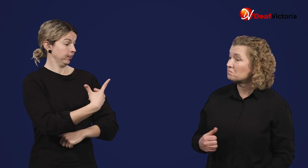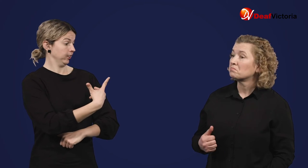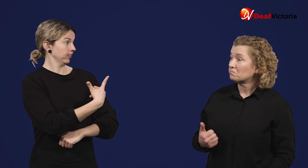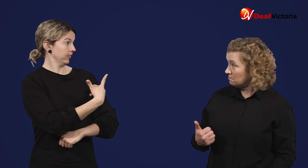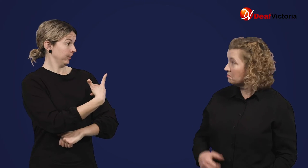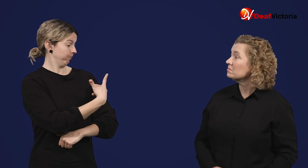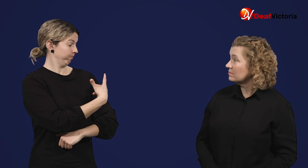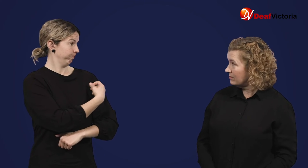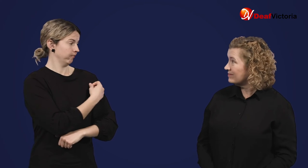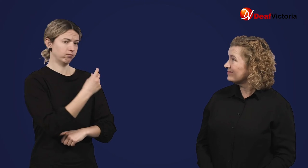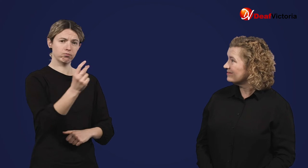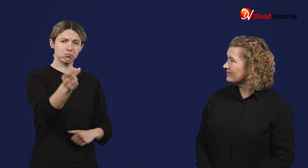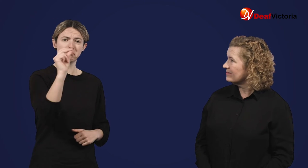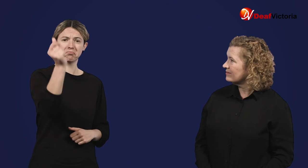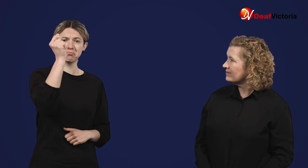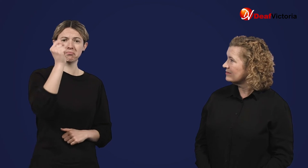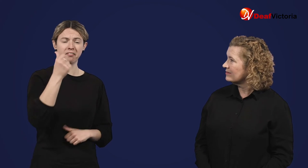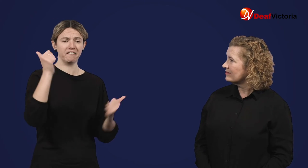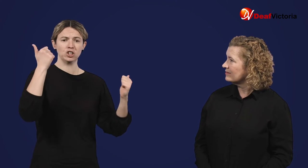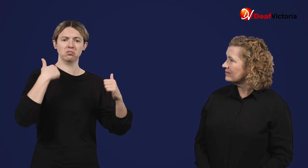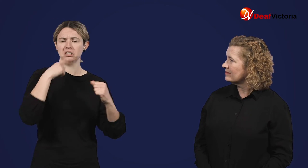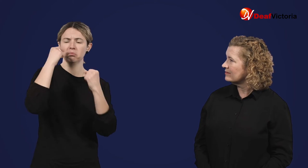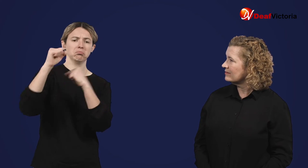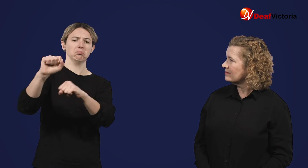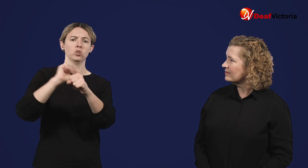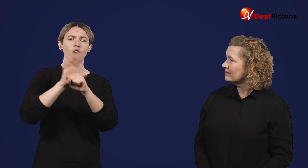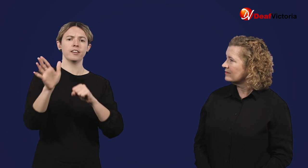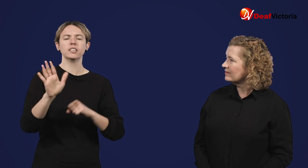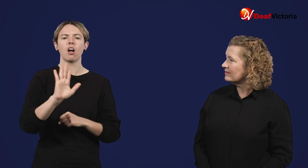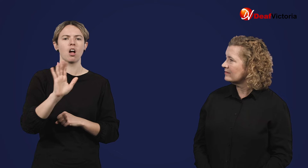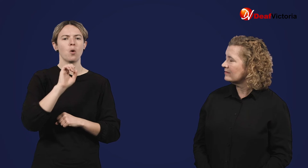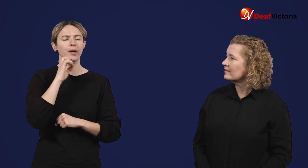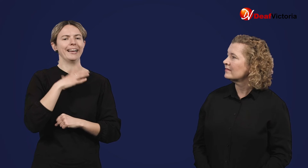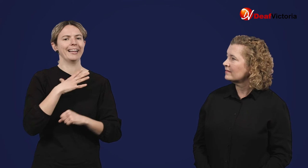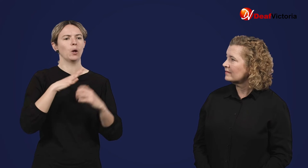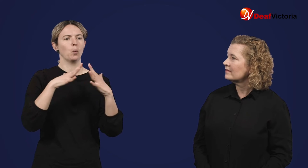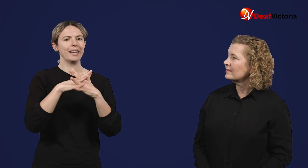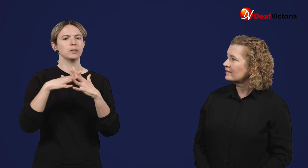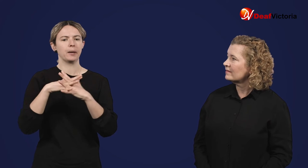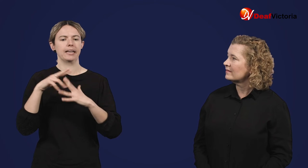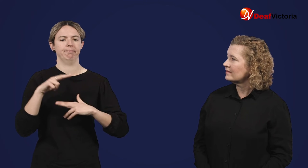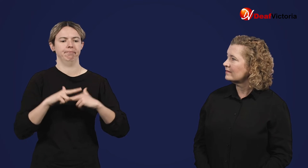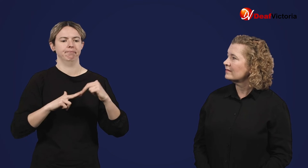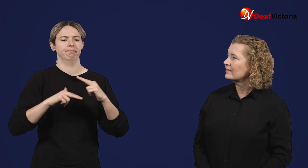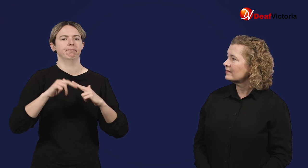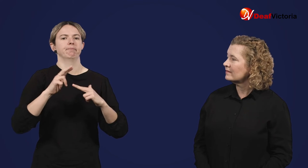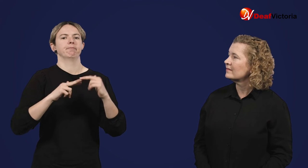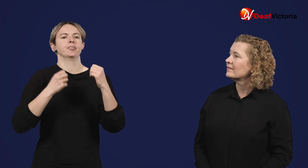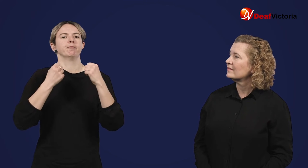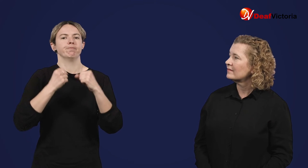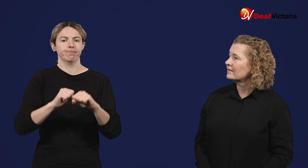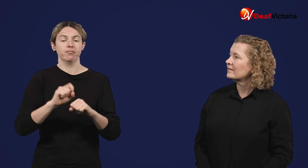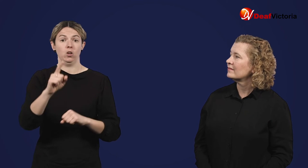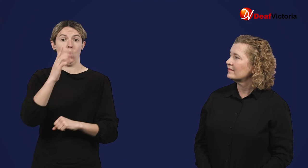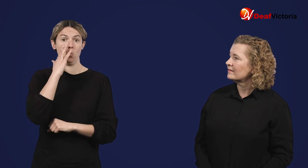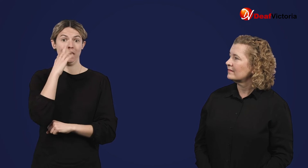The immune system can't defend you immediately, it usually takes a few weeks to become immune.